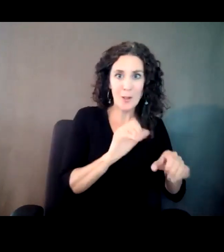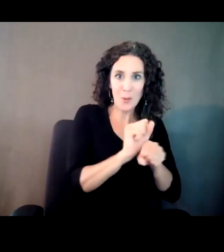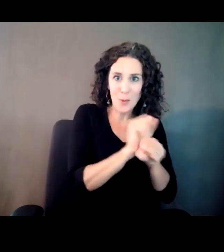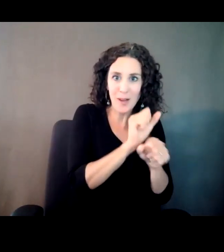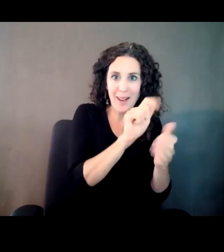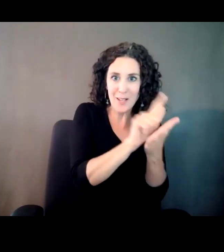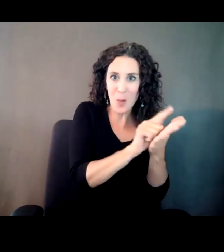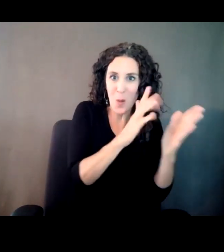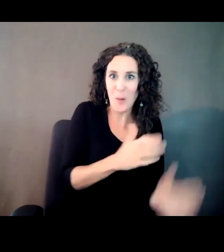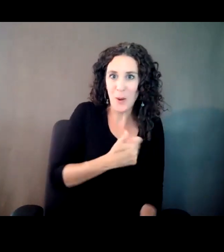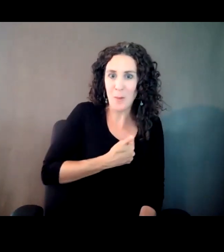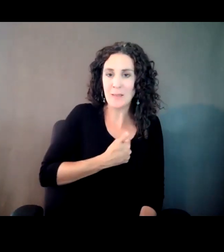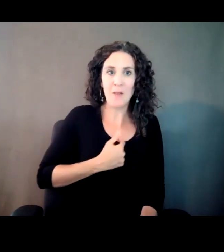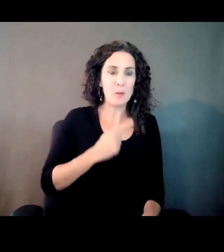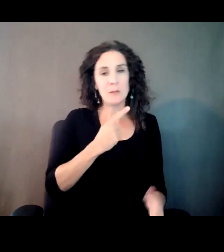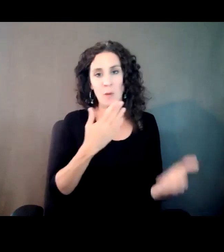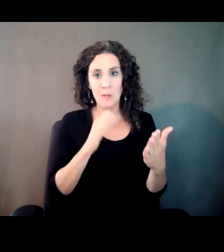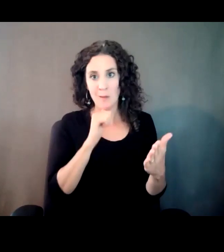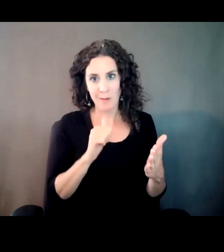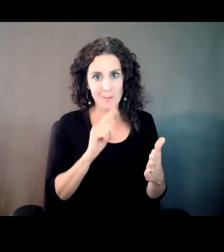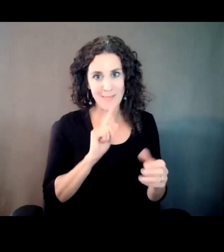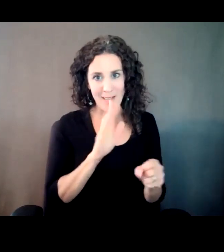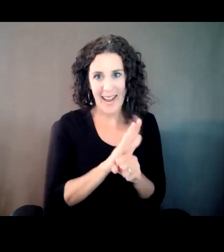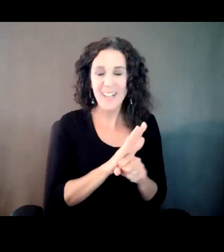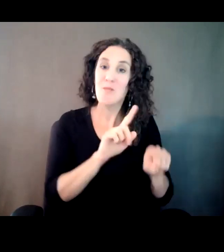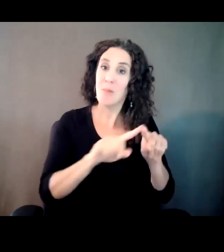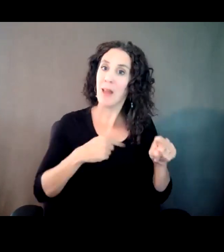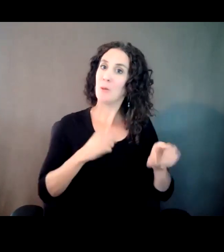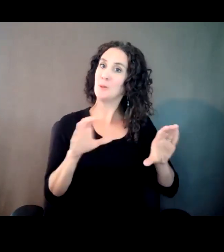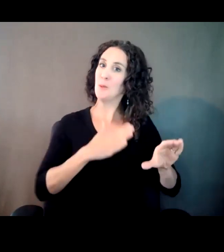probably as dedicated as I should have been. But I was getting the job done.